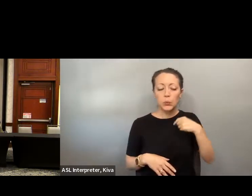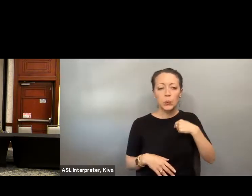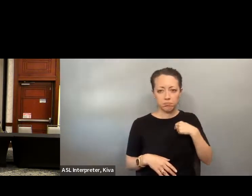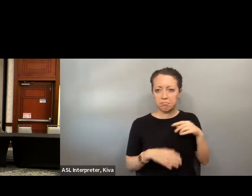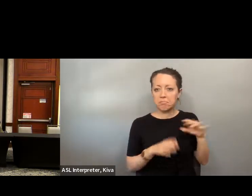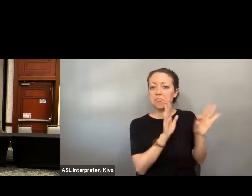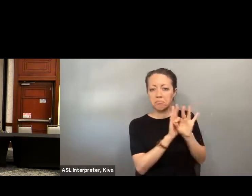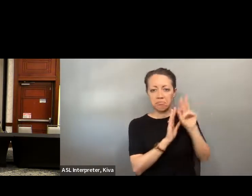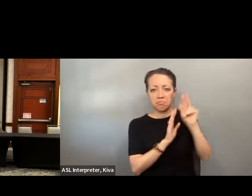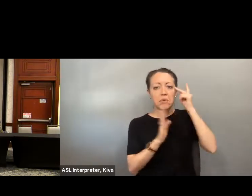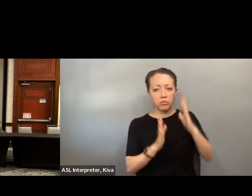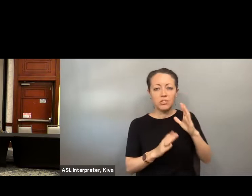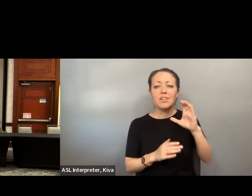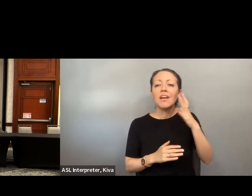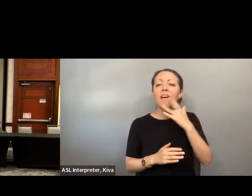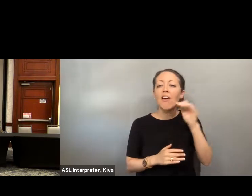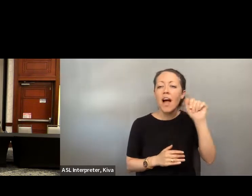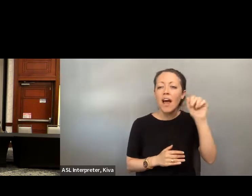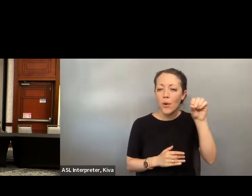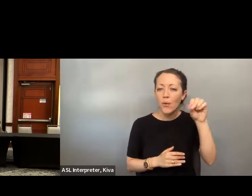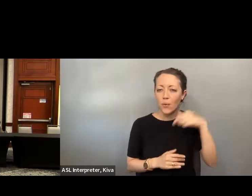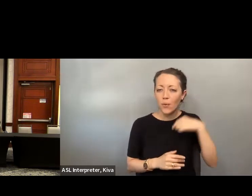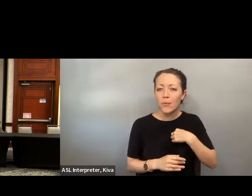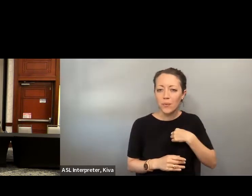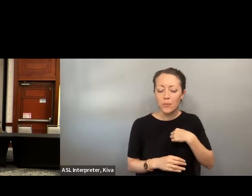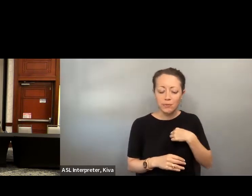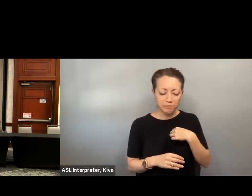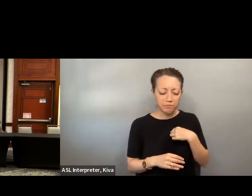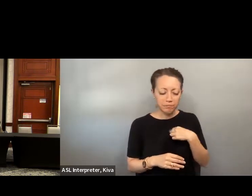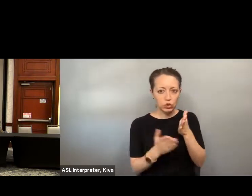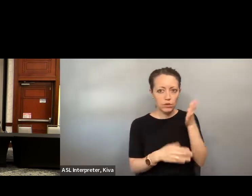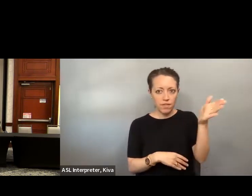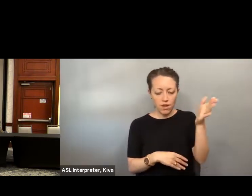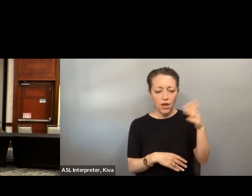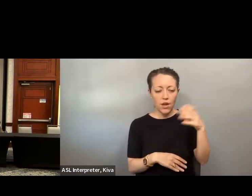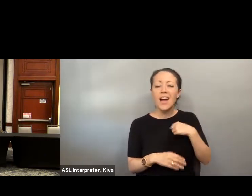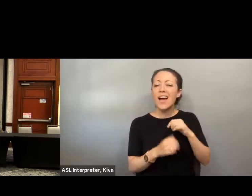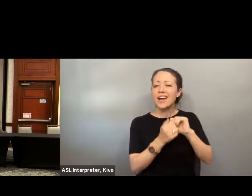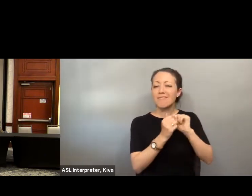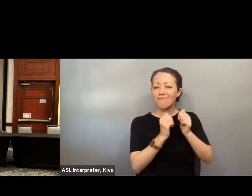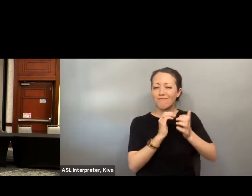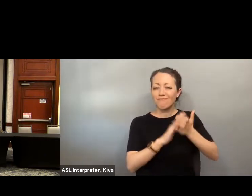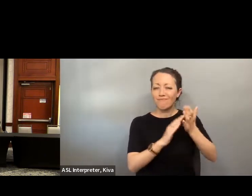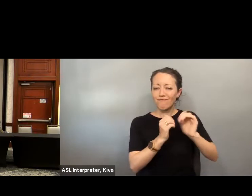I have long dark hair I'm wearing dark blue. I'm a C5 quadraplegic. I have long dark hair. I'm wearing dark blue. I have been an elected official in Colorado